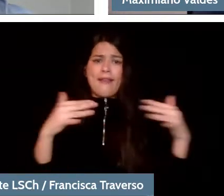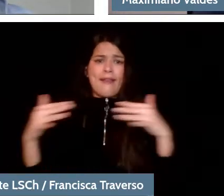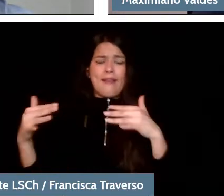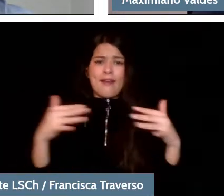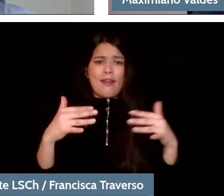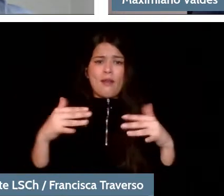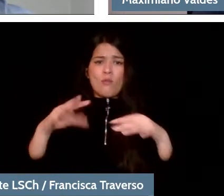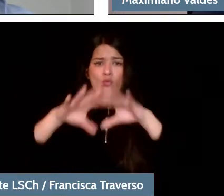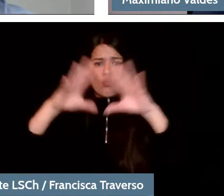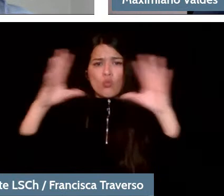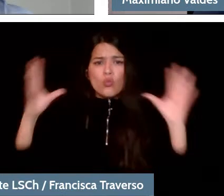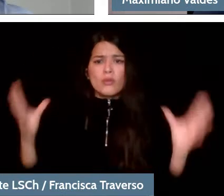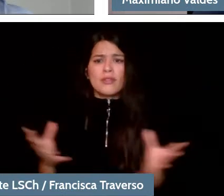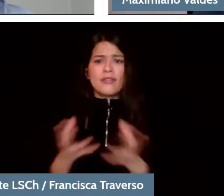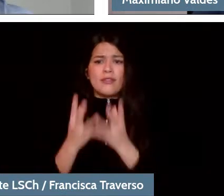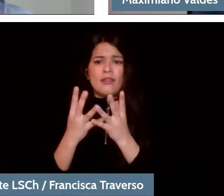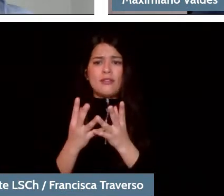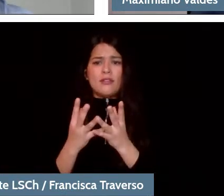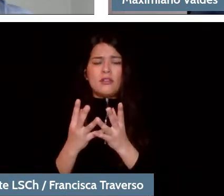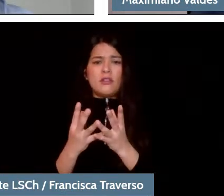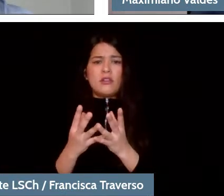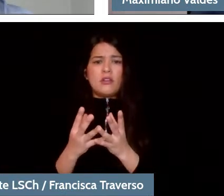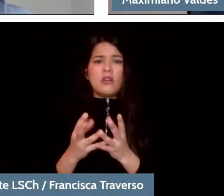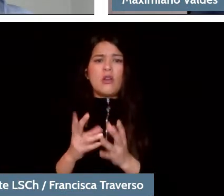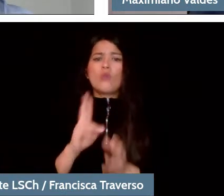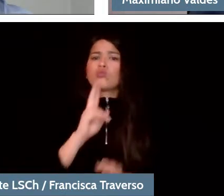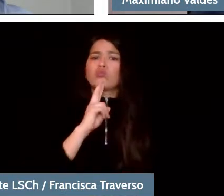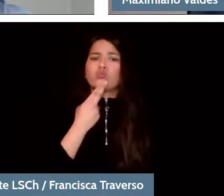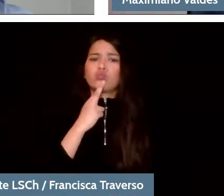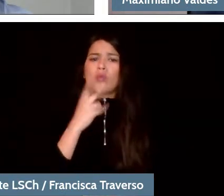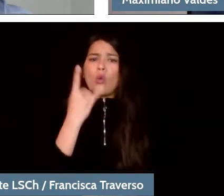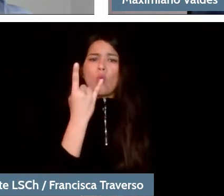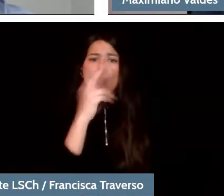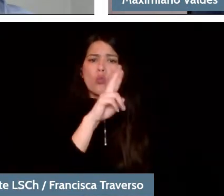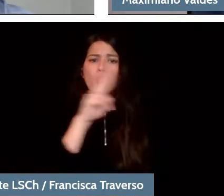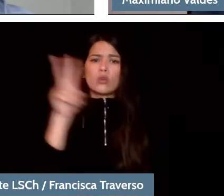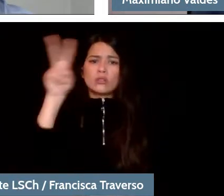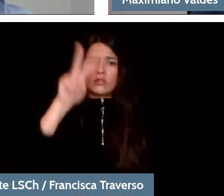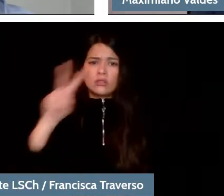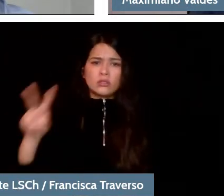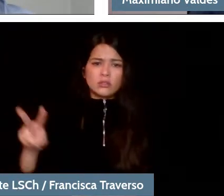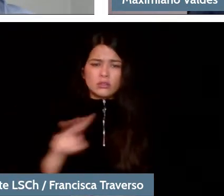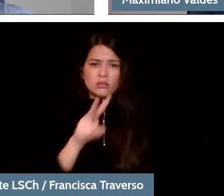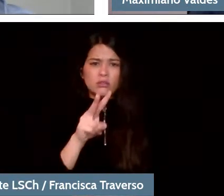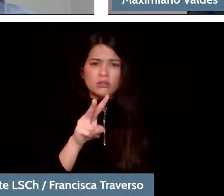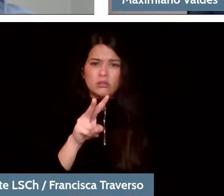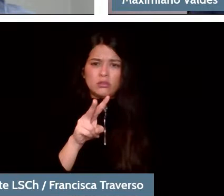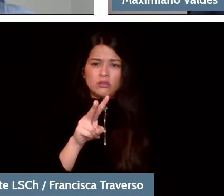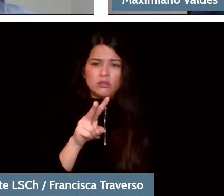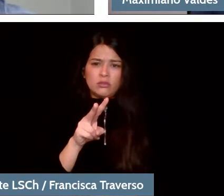is related to the Soviet Union and its beginnings. With the Soviet wars against Nazism,